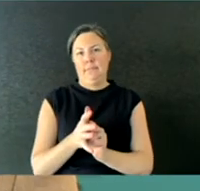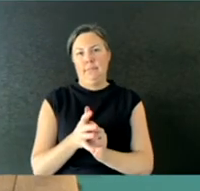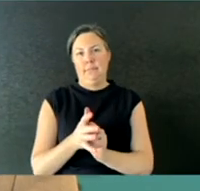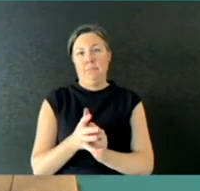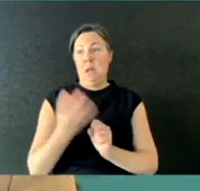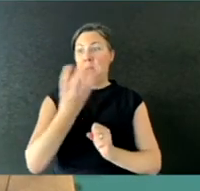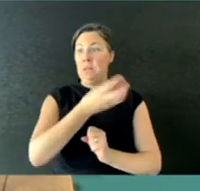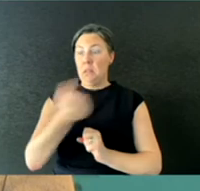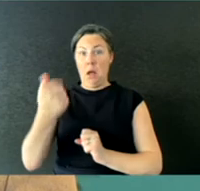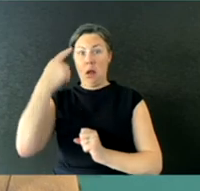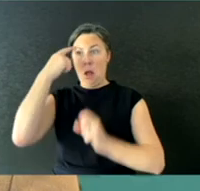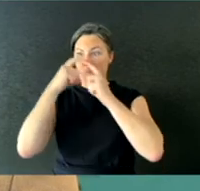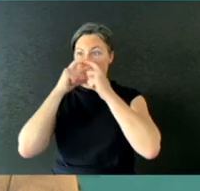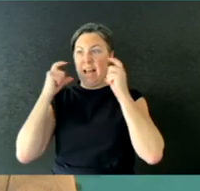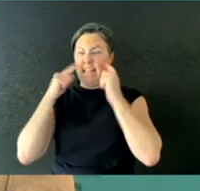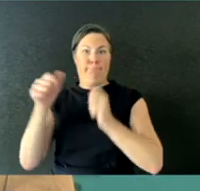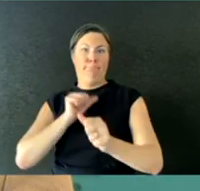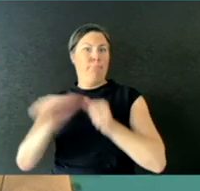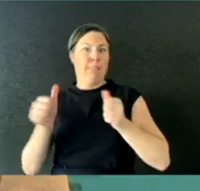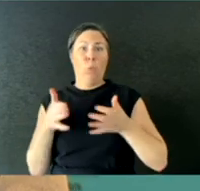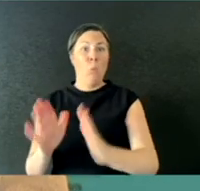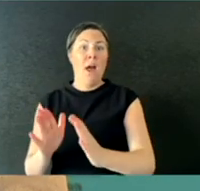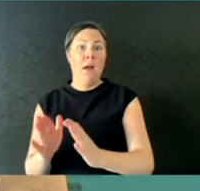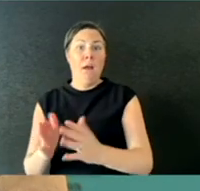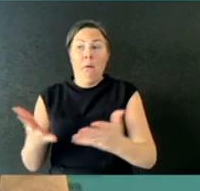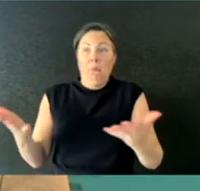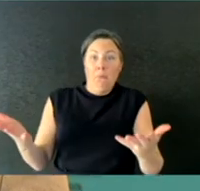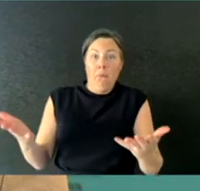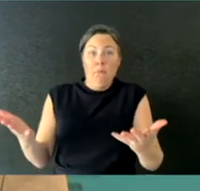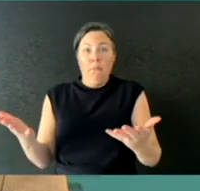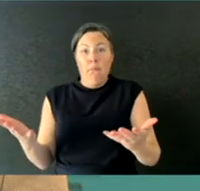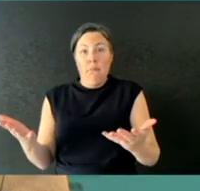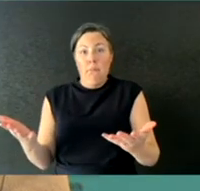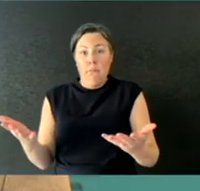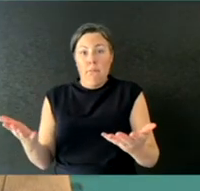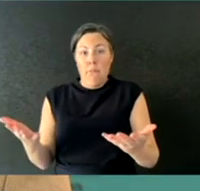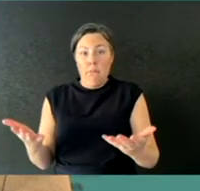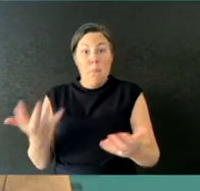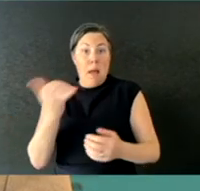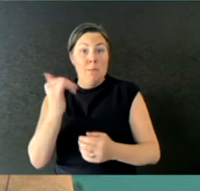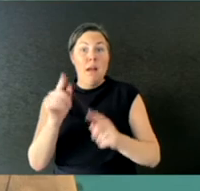So were the numbers to increase, certainly in states like New South Wales and Queensland